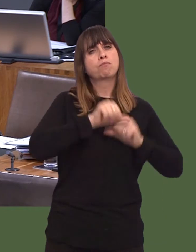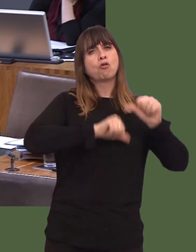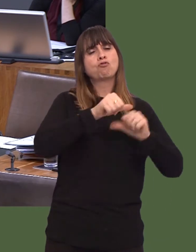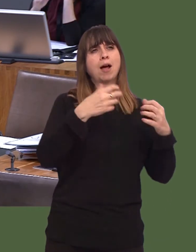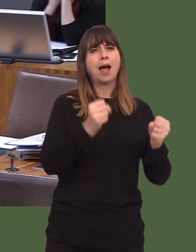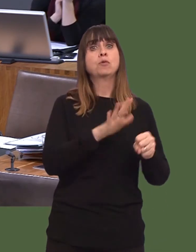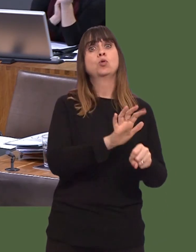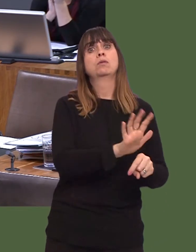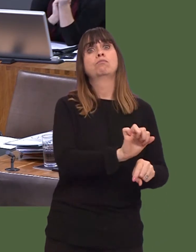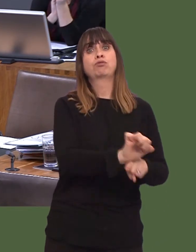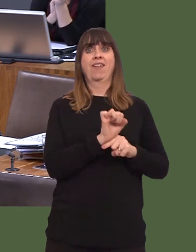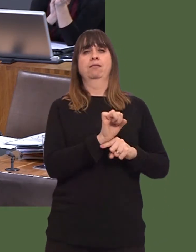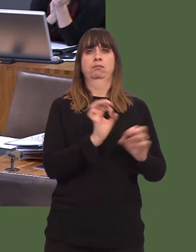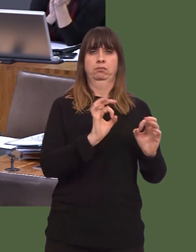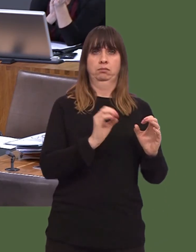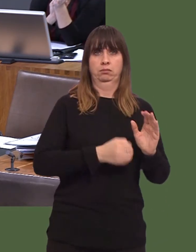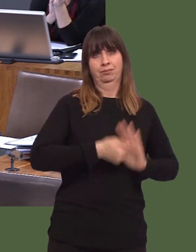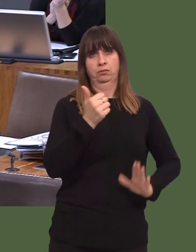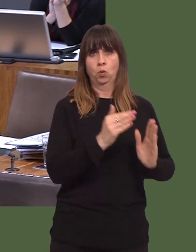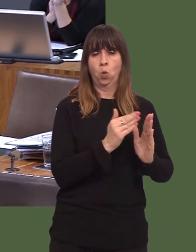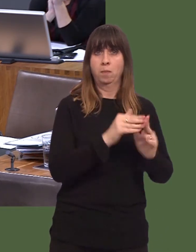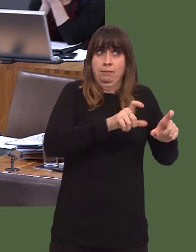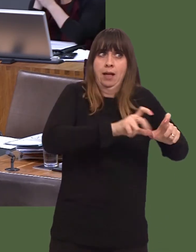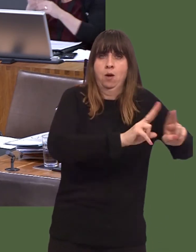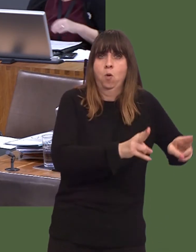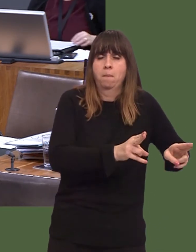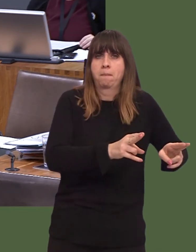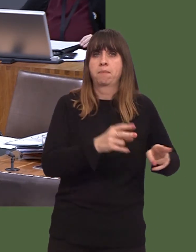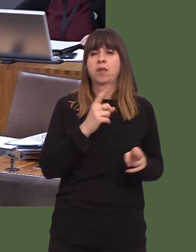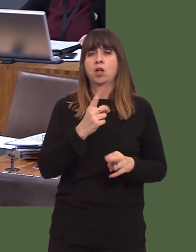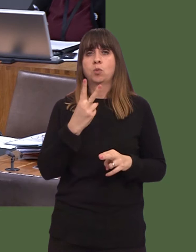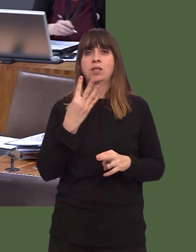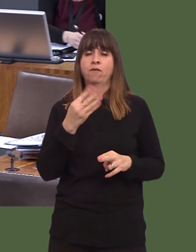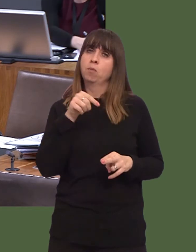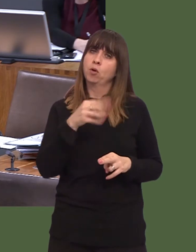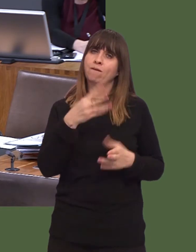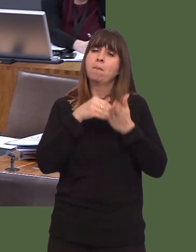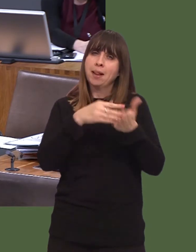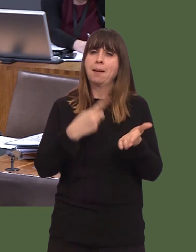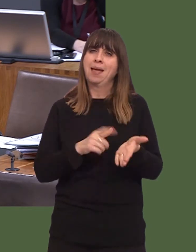Weíve protected that budget. We spent £124.4 million on that programme in 2017-18.